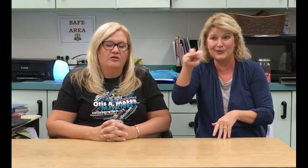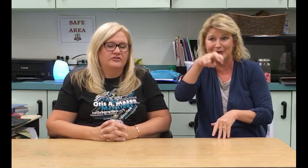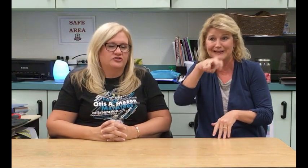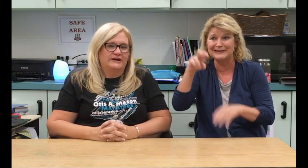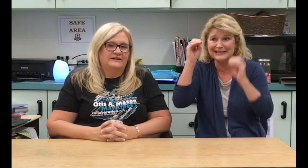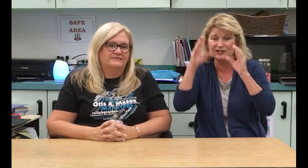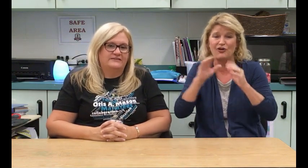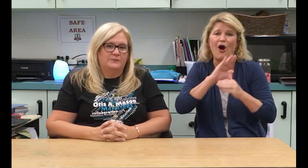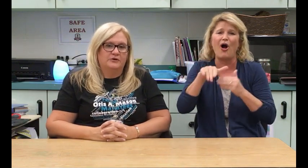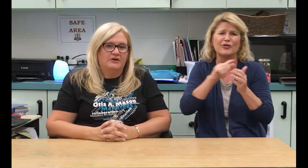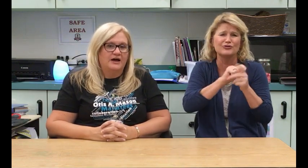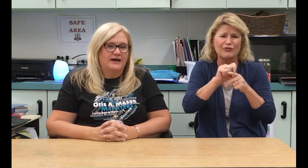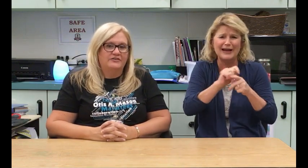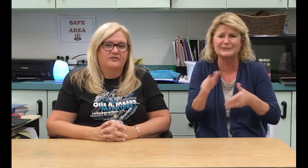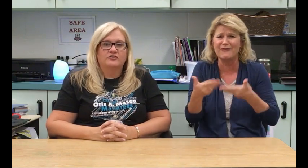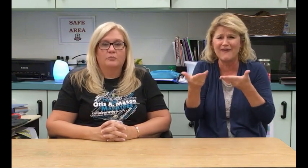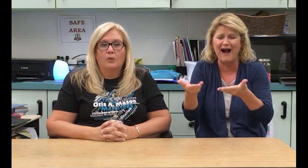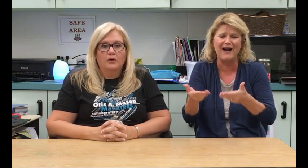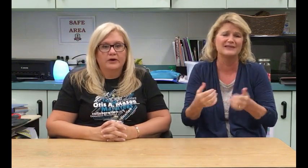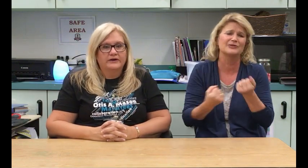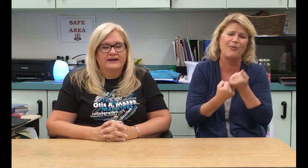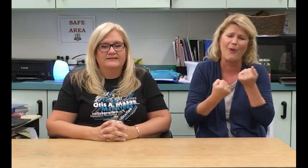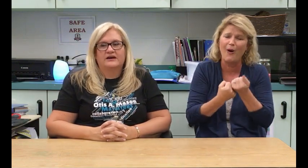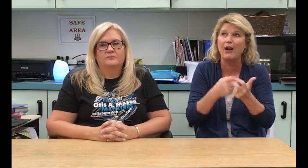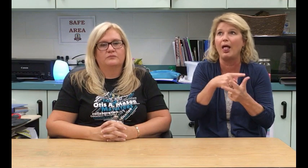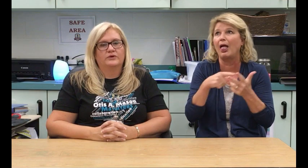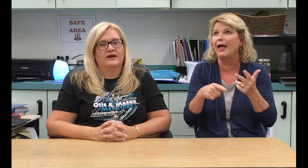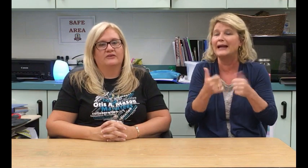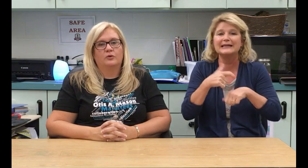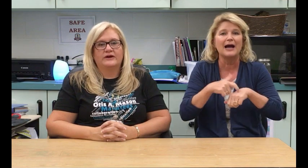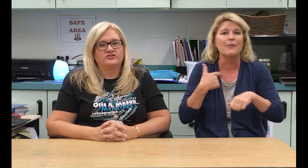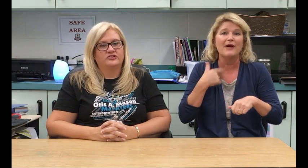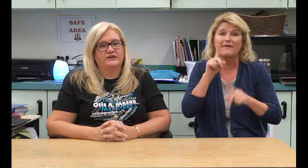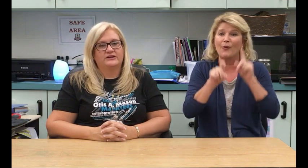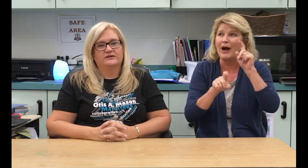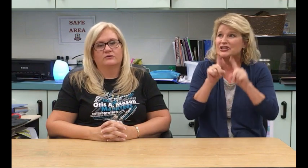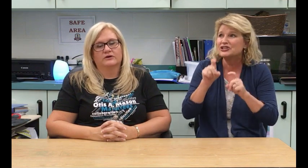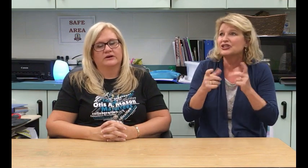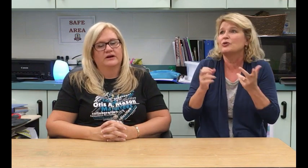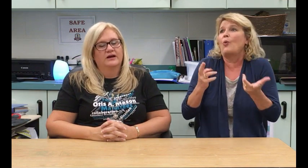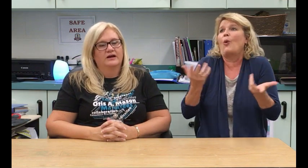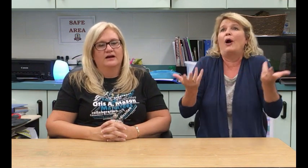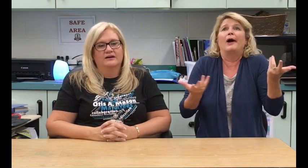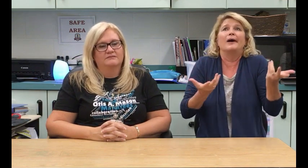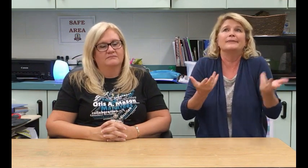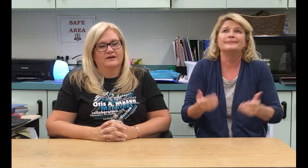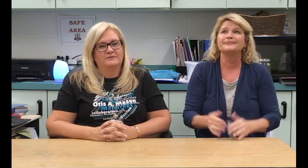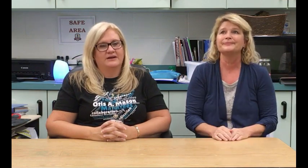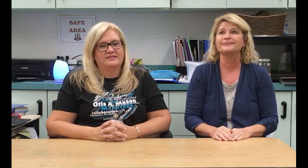All the trainings that they provide, the support, anytime we have a question or... I mean